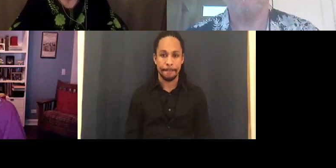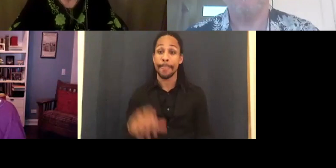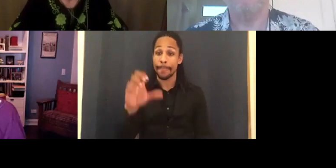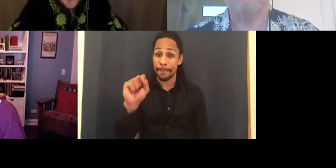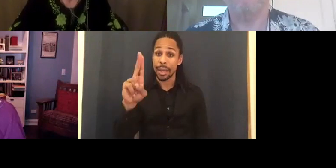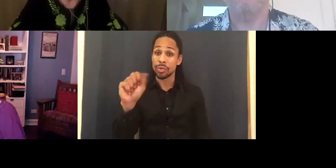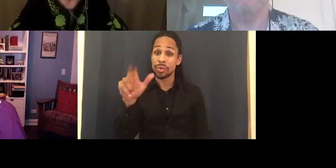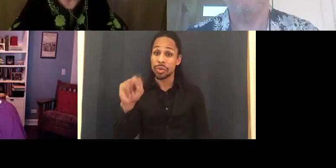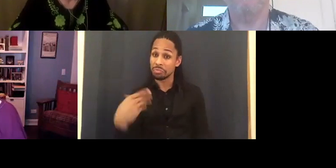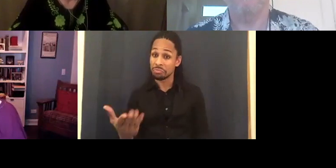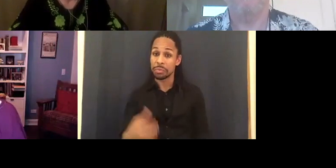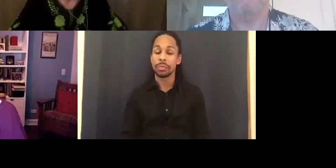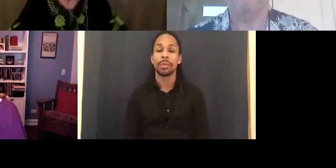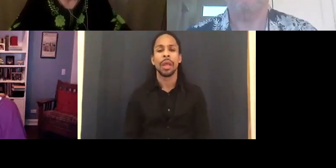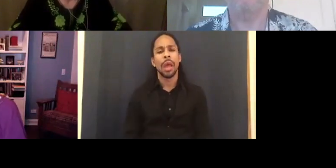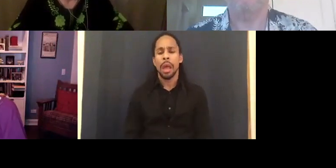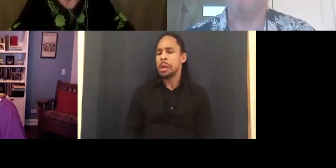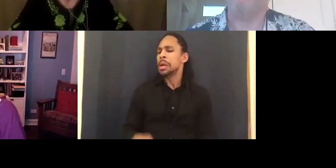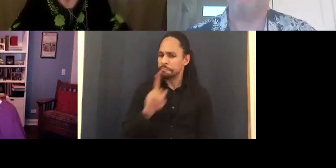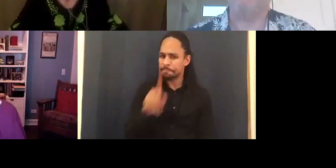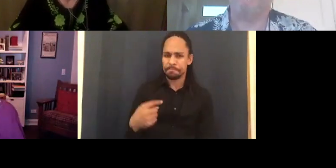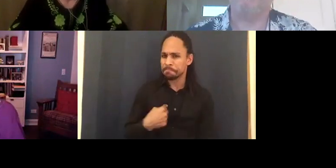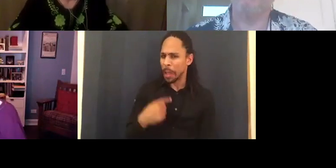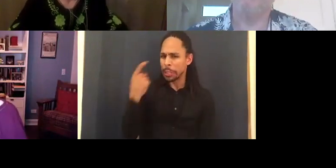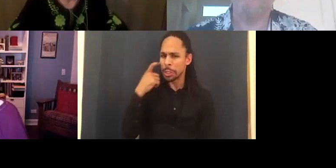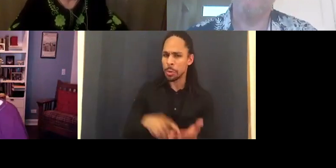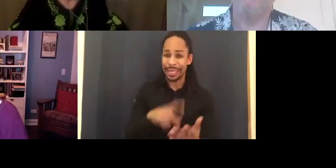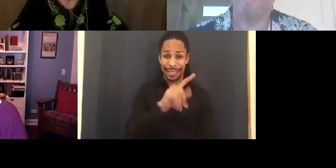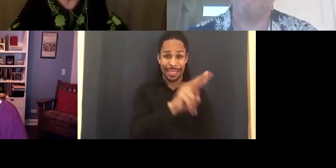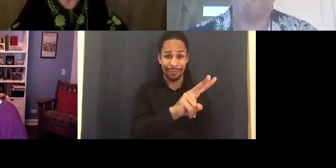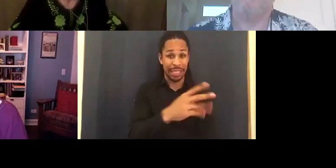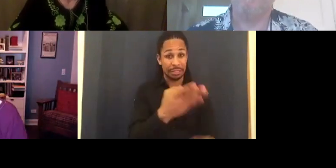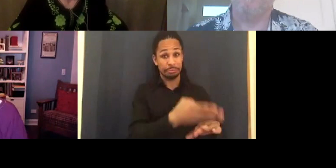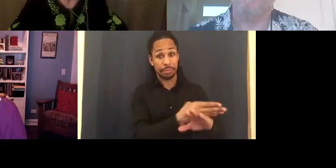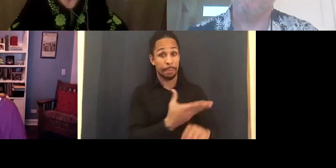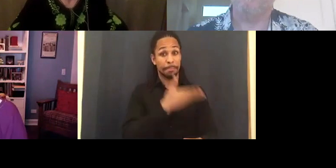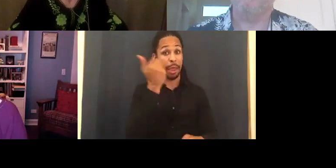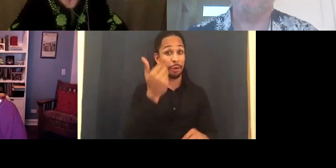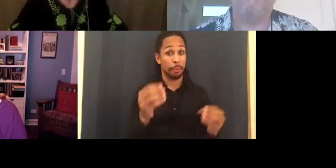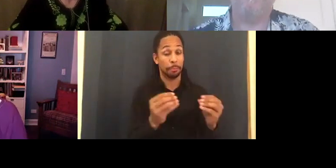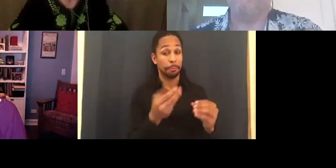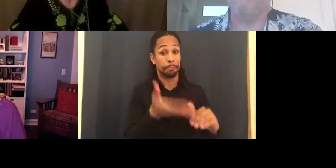that TV was any better than Hollywood but I'm sure that it is if you guys say so.